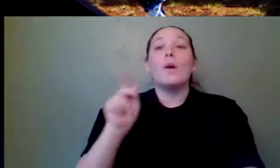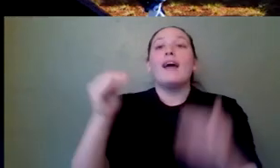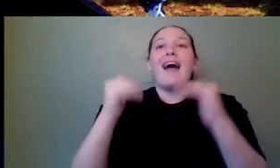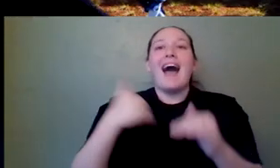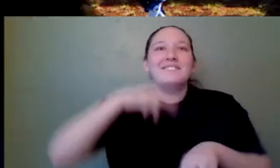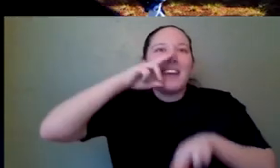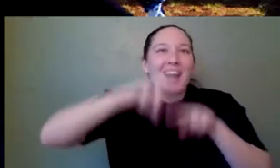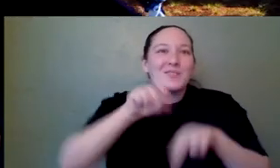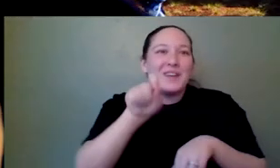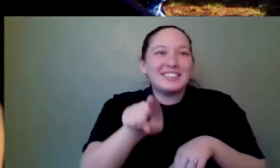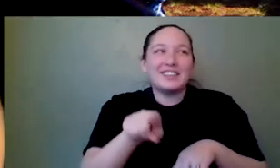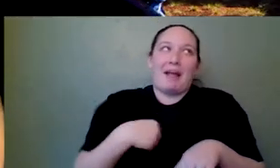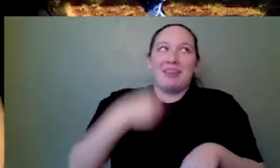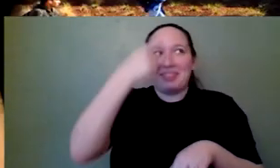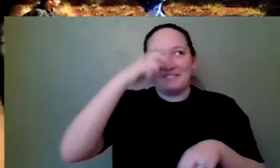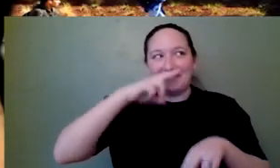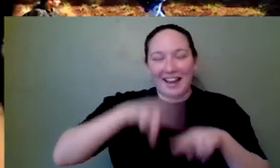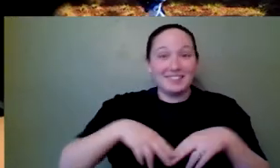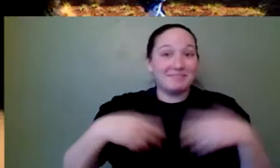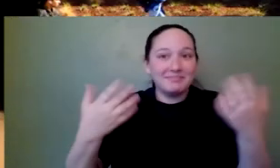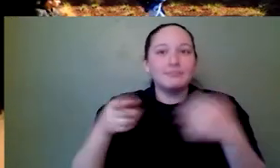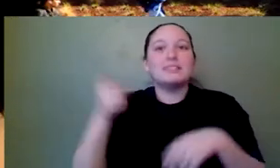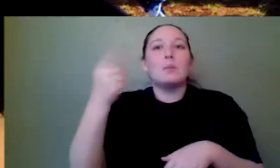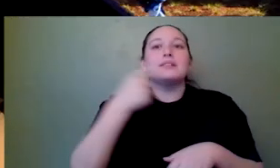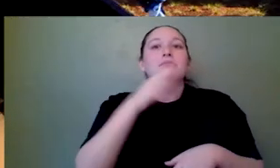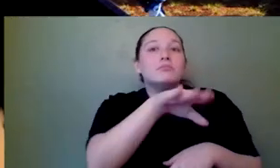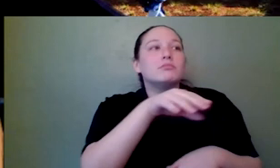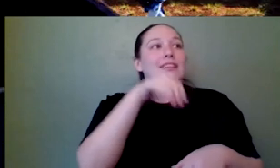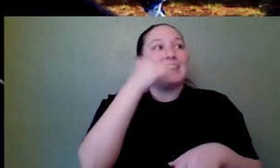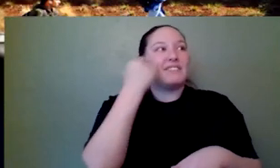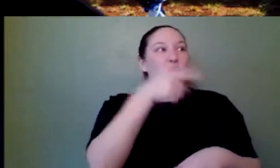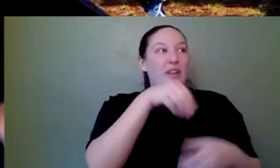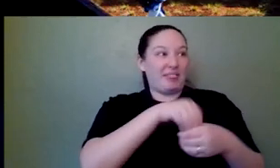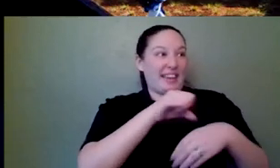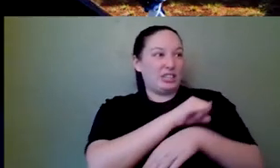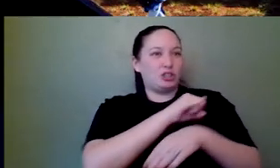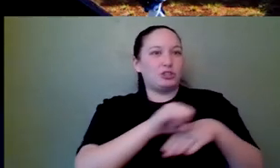think it's fun being in the industry. How is your work schedule? Meaning do you make your own hours